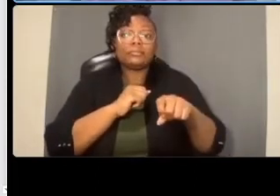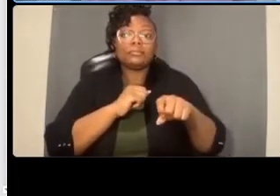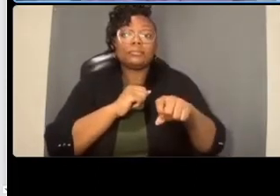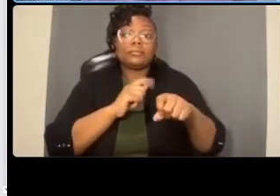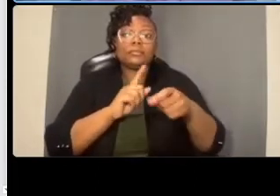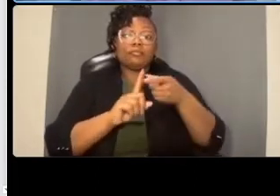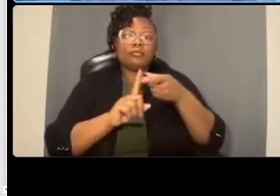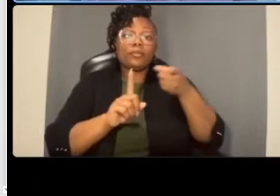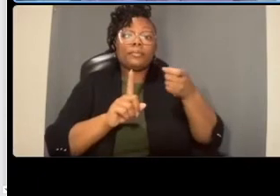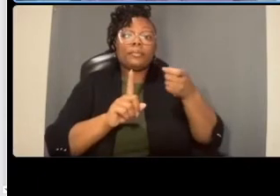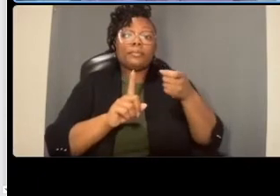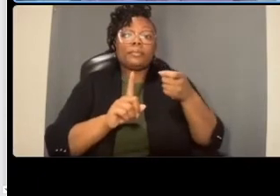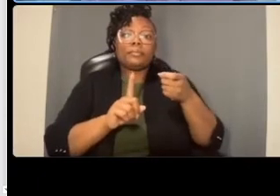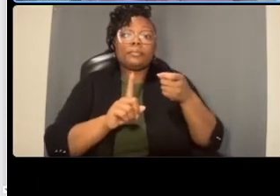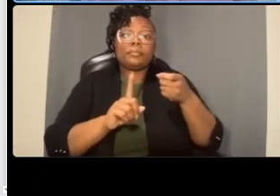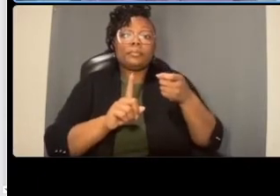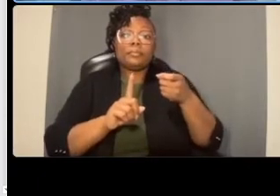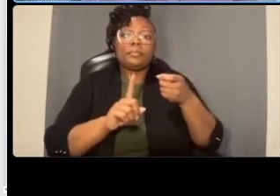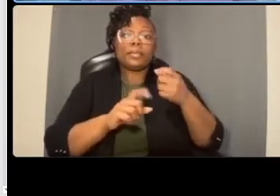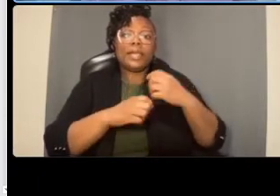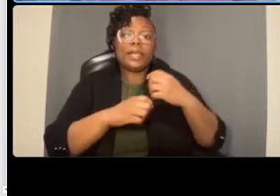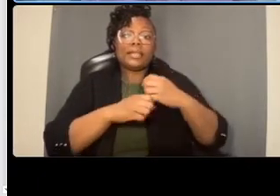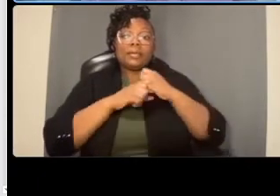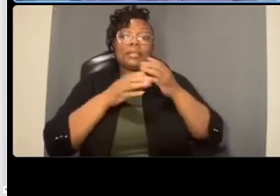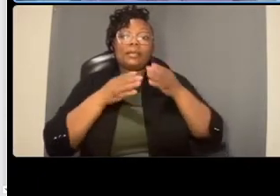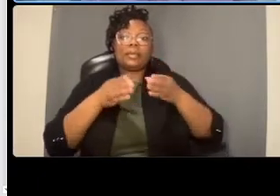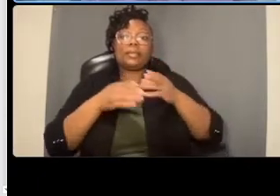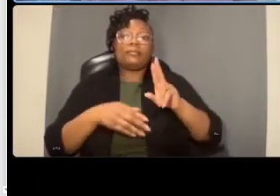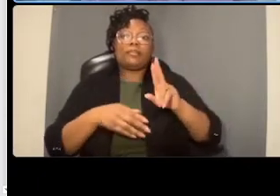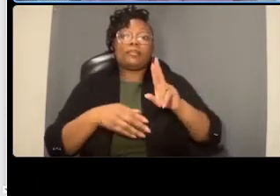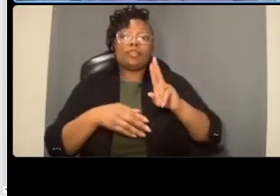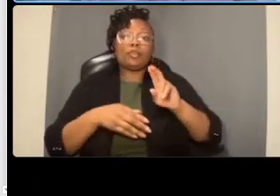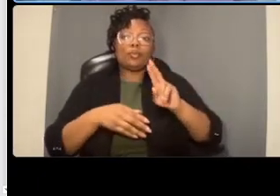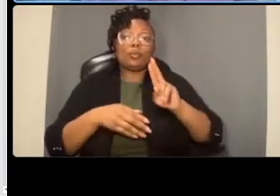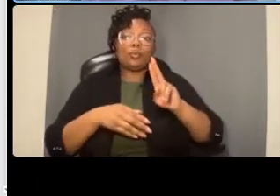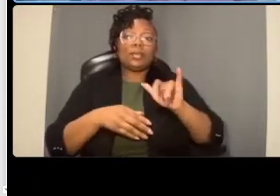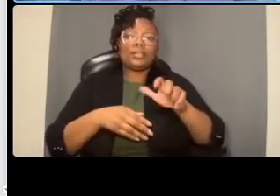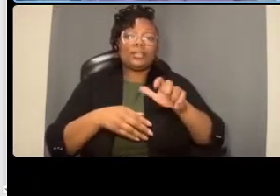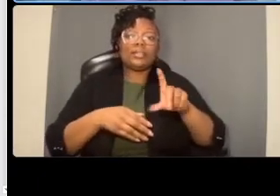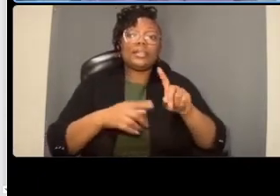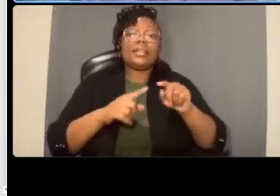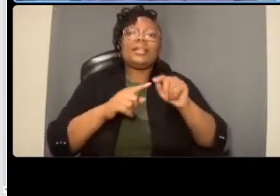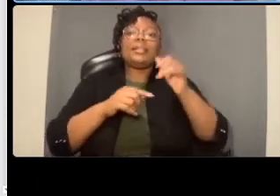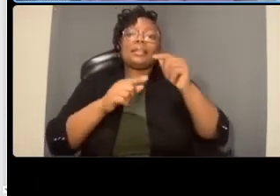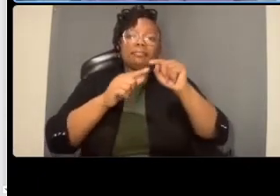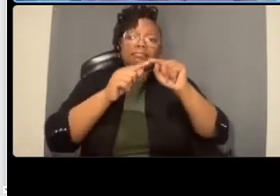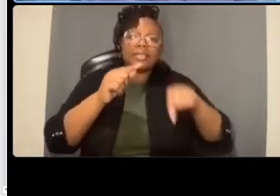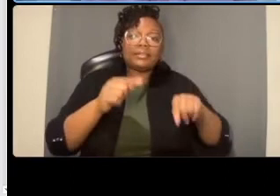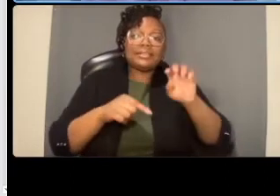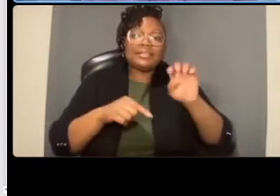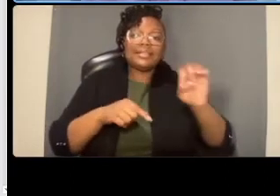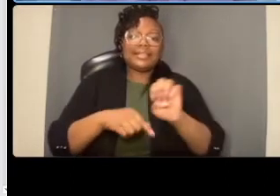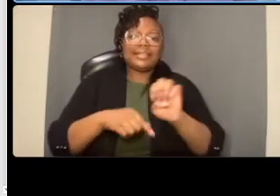and drive um on the national mall area near the jefferson monument um our most recent counts